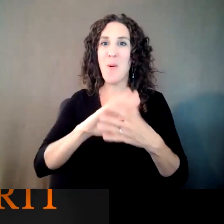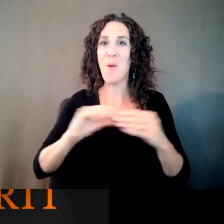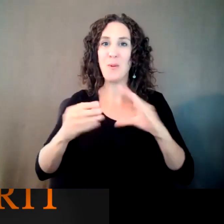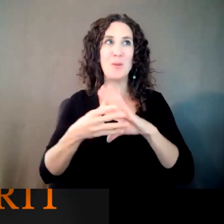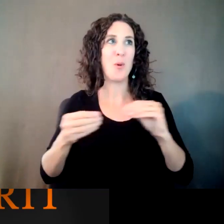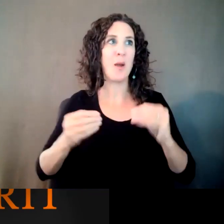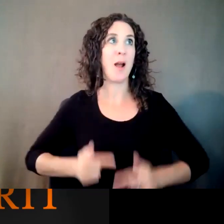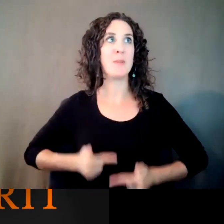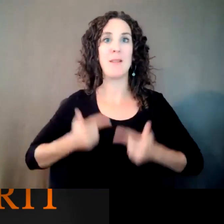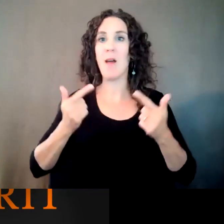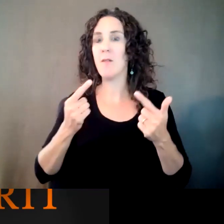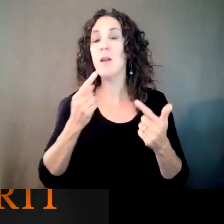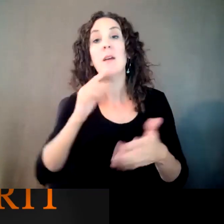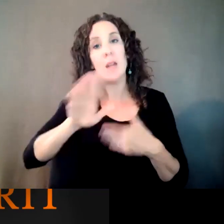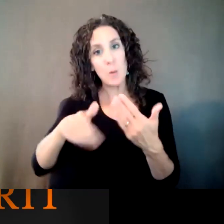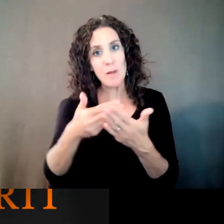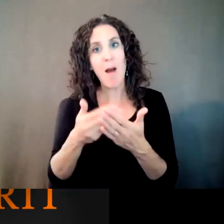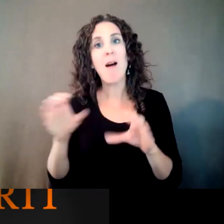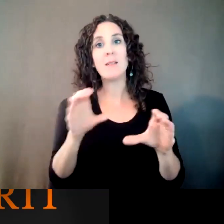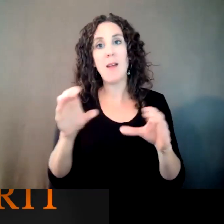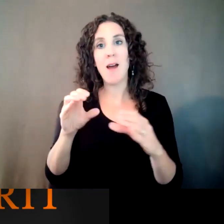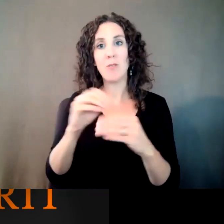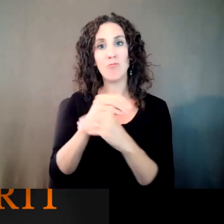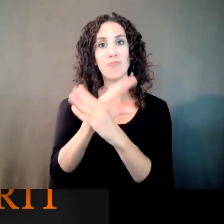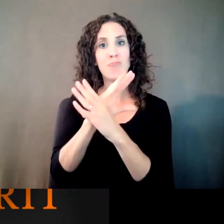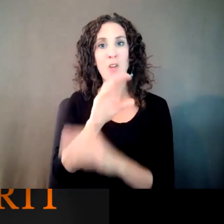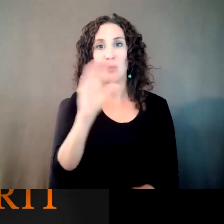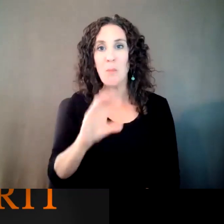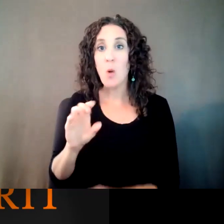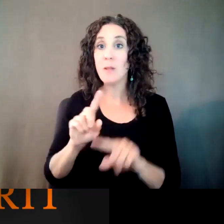remote obviously. But it was pretty seamless. They were super professional. And kudos to